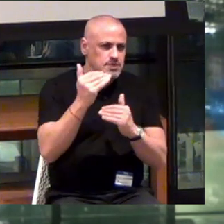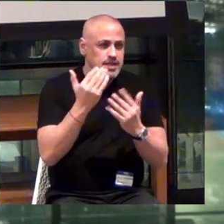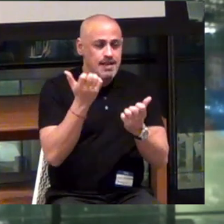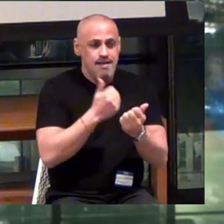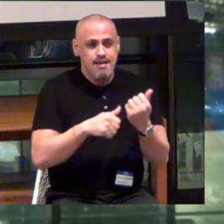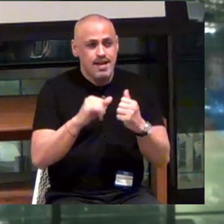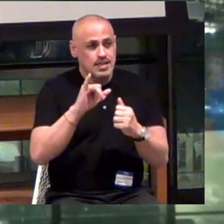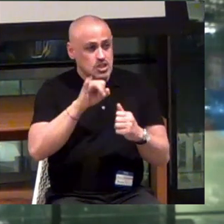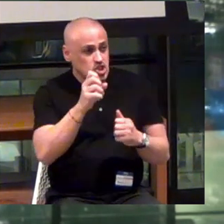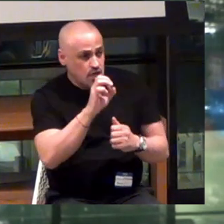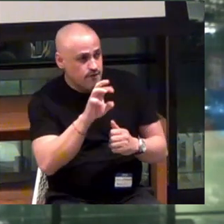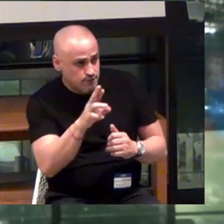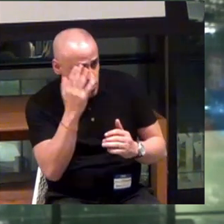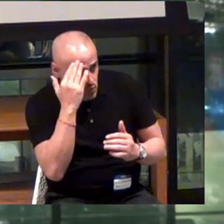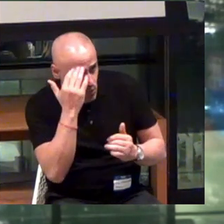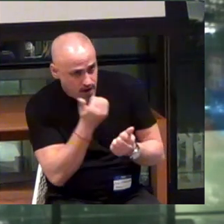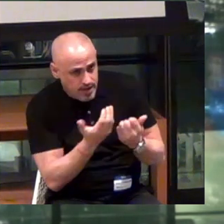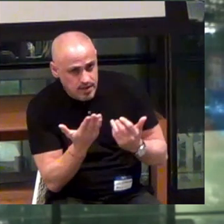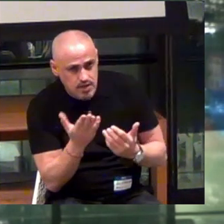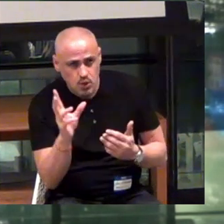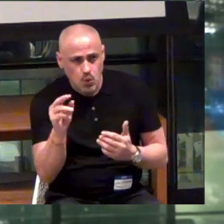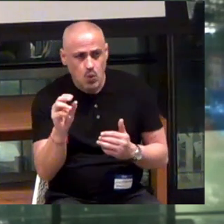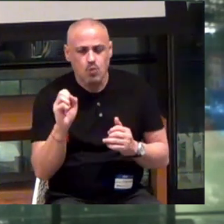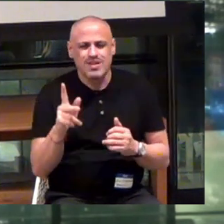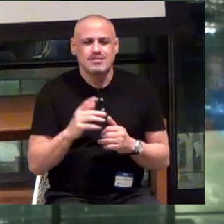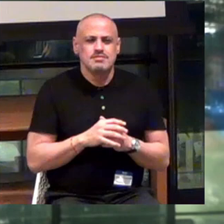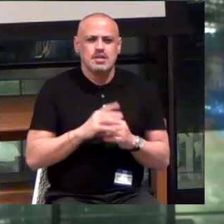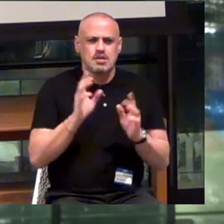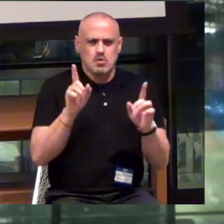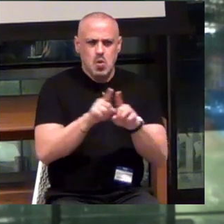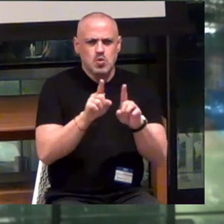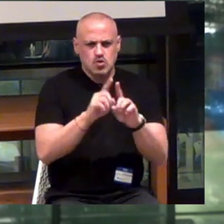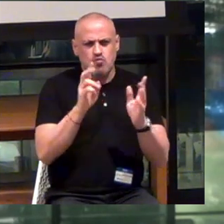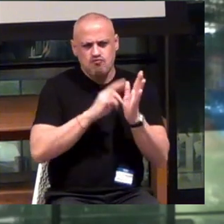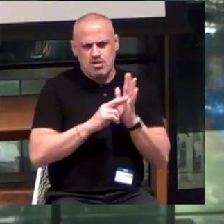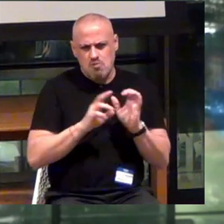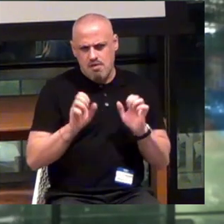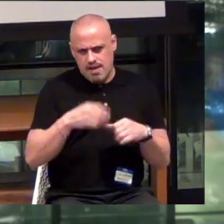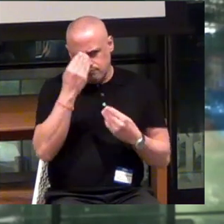Jennifer, do you? We can also do some research and get back to you.